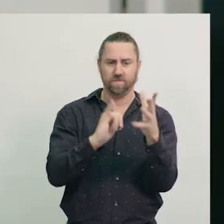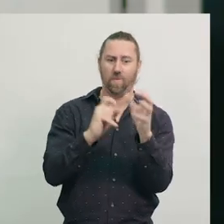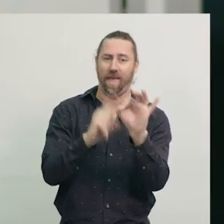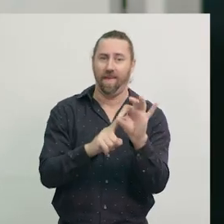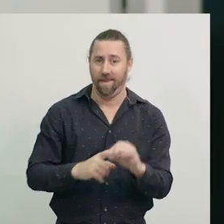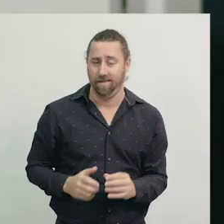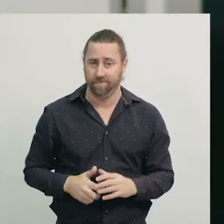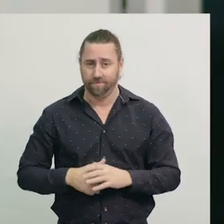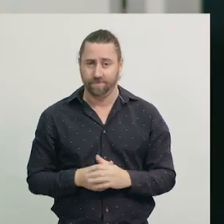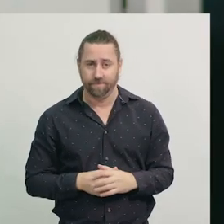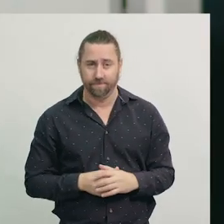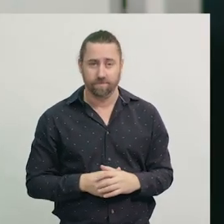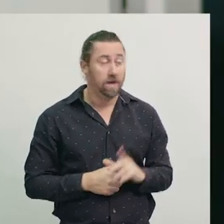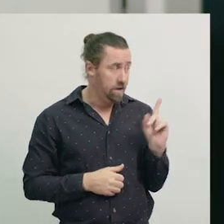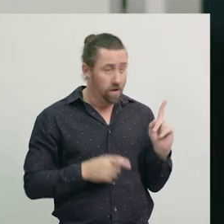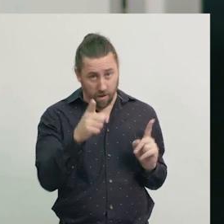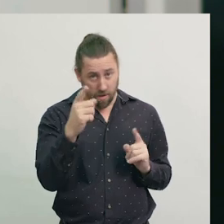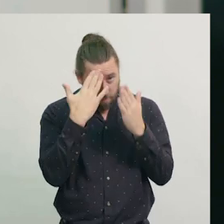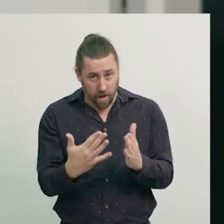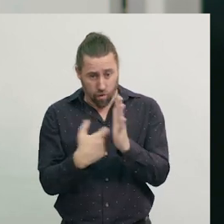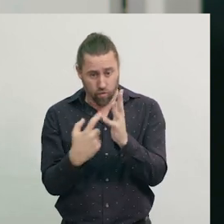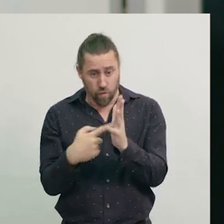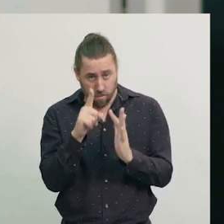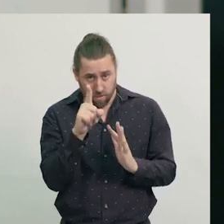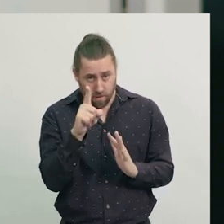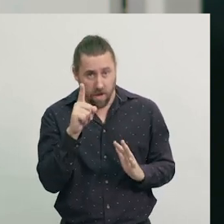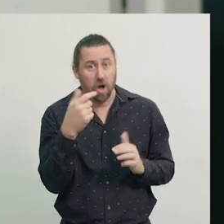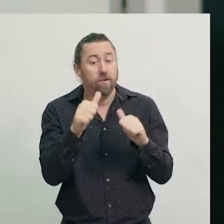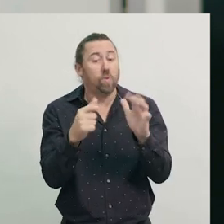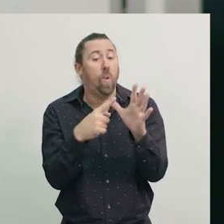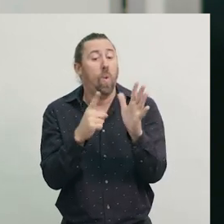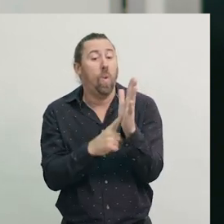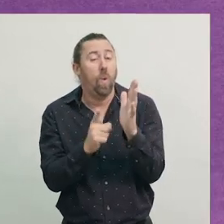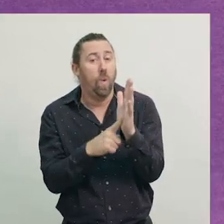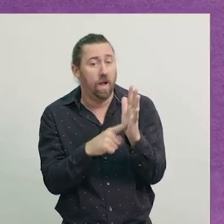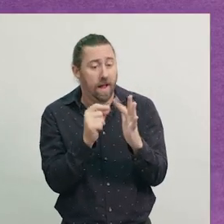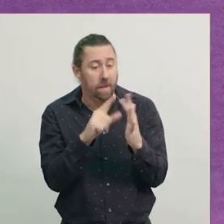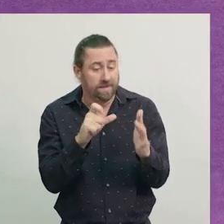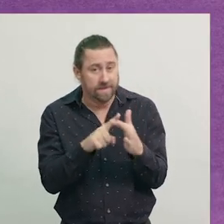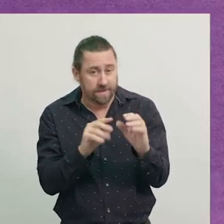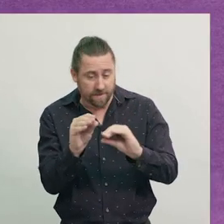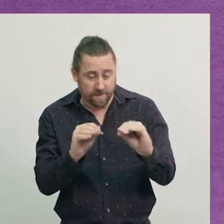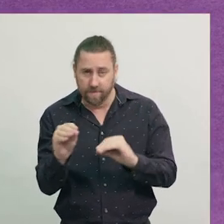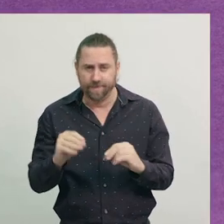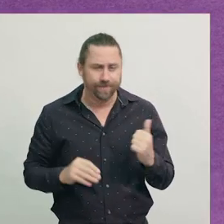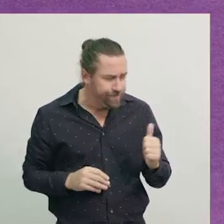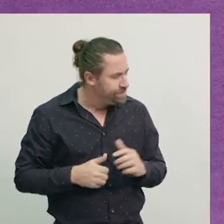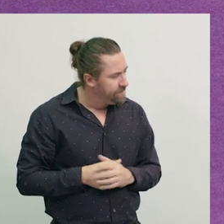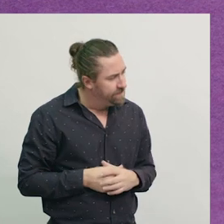All right, now I've got to follow the rules, so I've got to make sure I use all the pieces. So, I'll put them down.